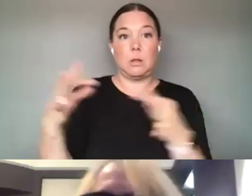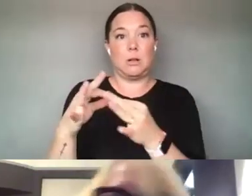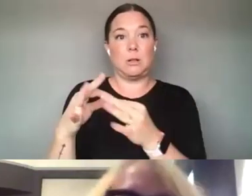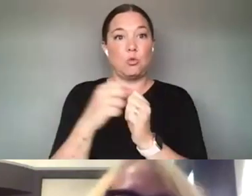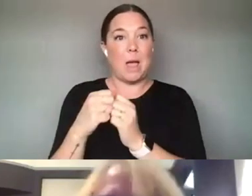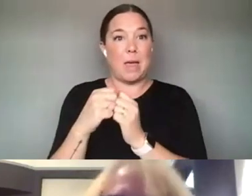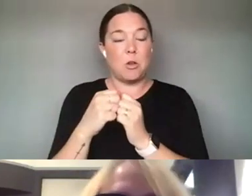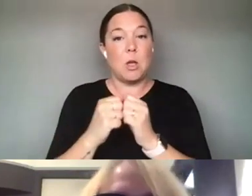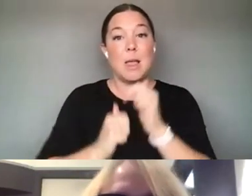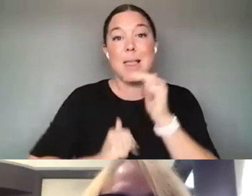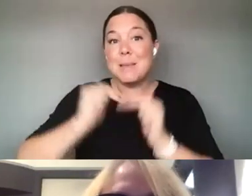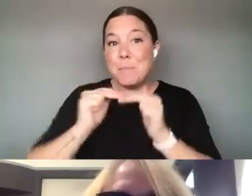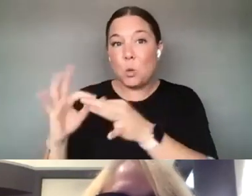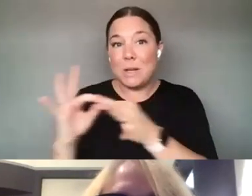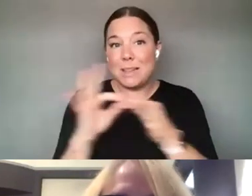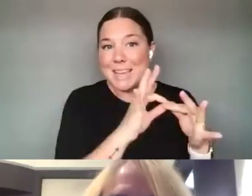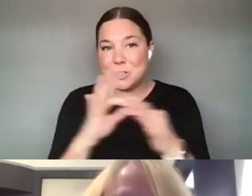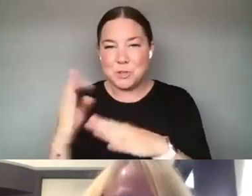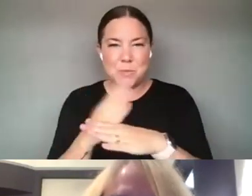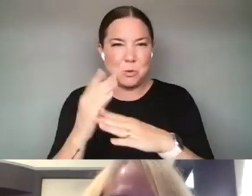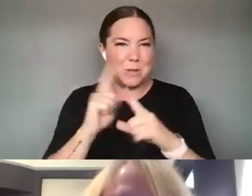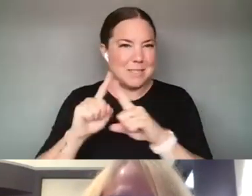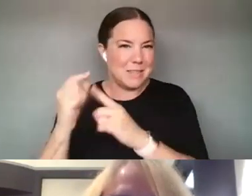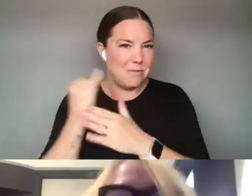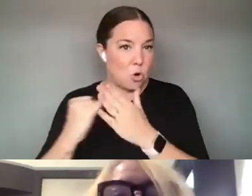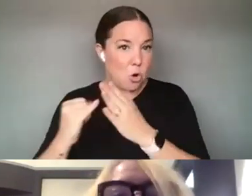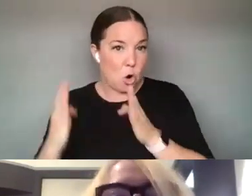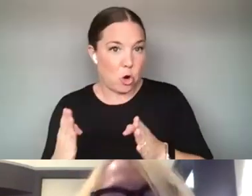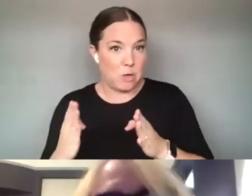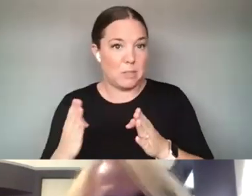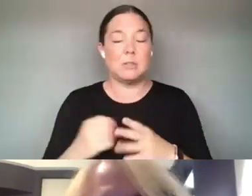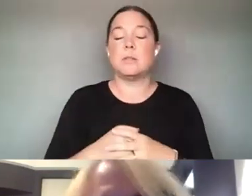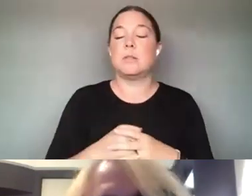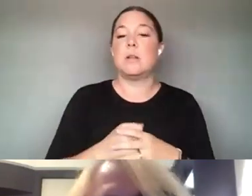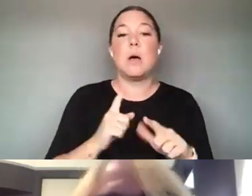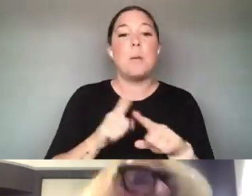AND AMONG THE ARTISTS FROM ALL THESE DIFFERENT DISCIPLINE AREAS BUT BECAUSE WE HAD SO MANY